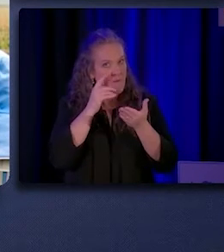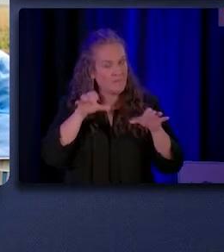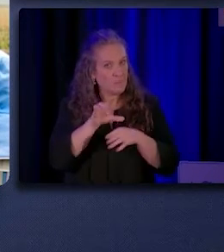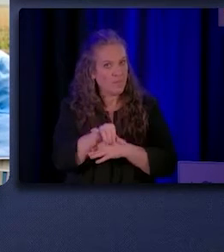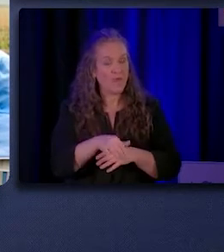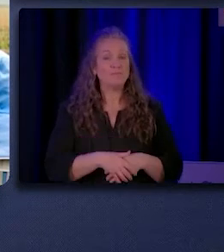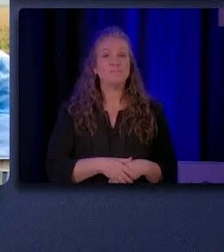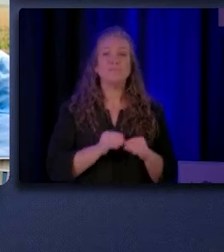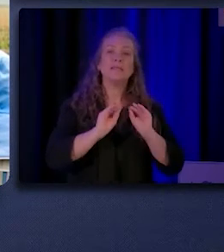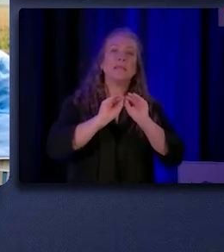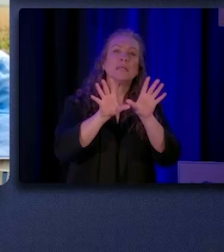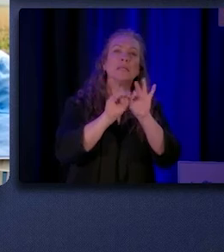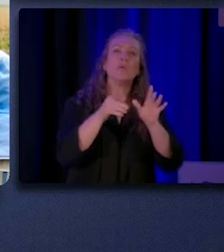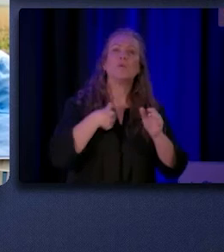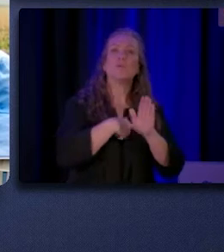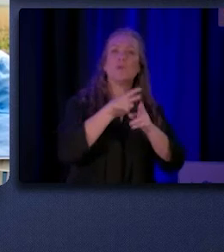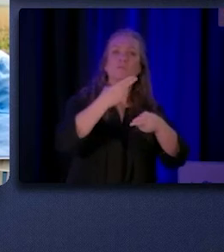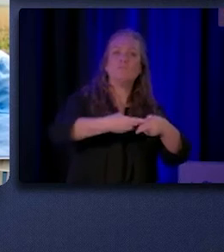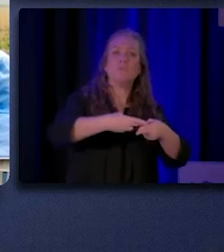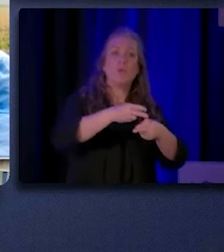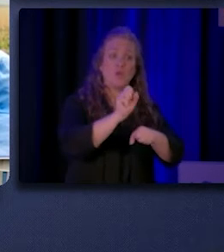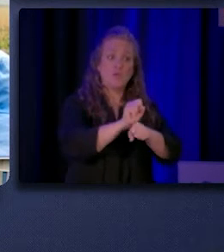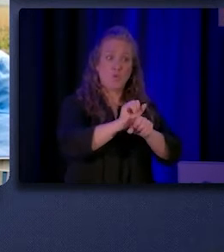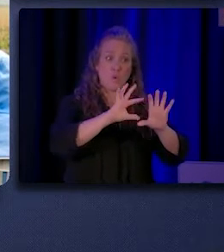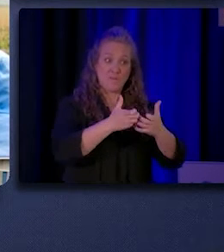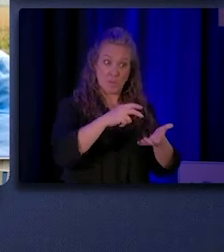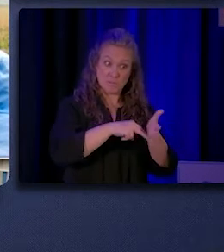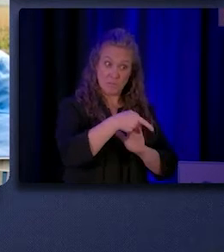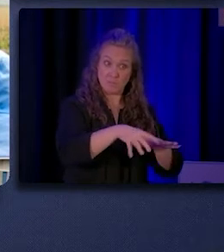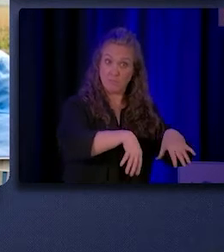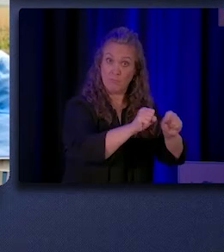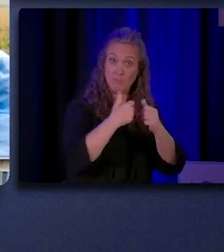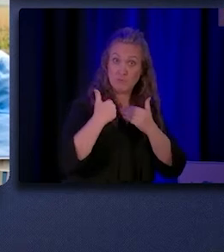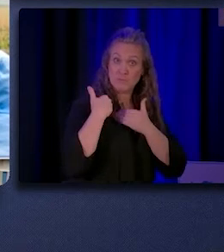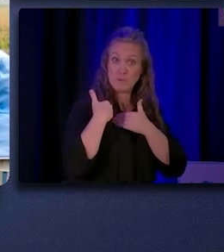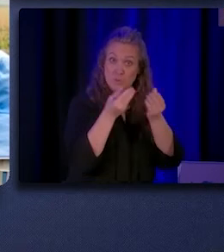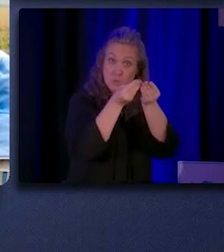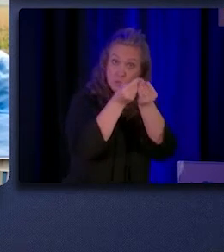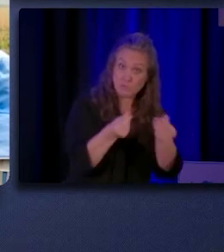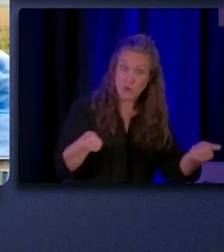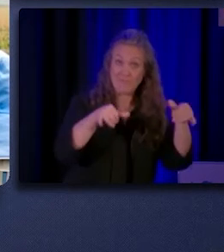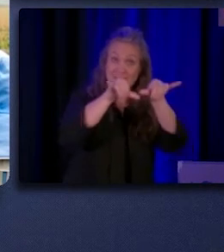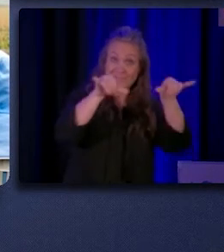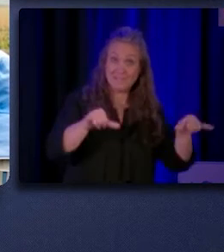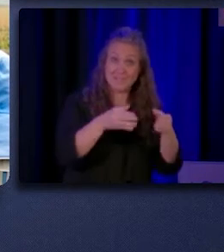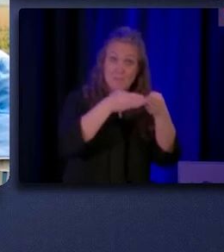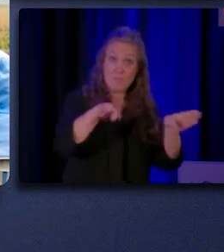that they are not responsible for solving the woes of systemic racism in the healthcare systems.